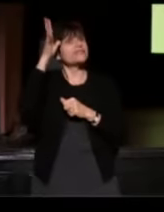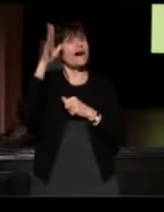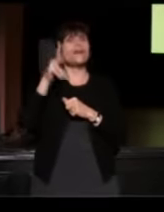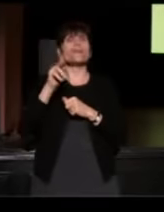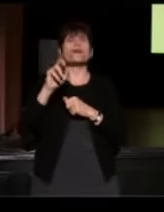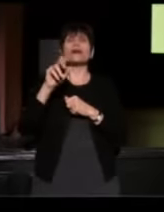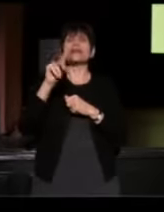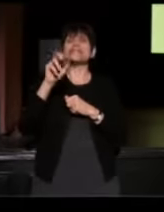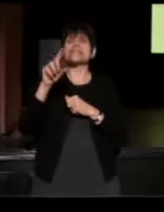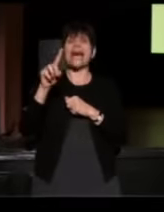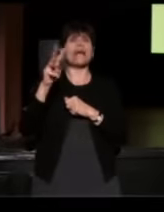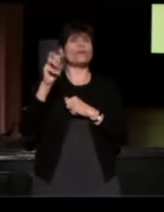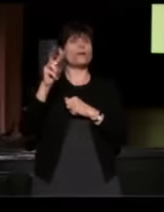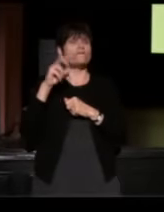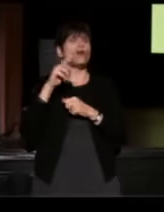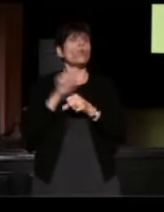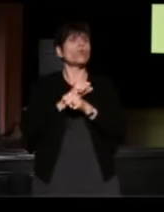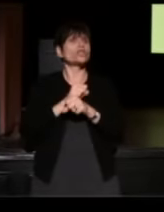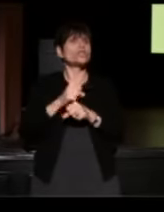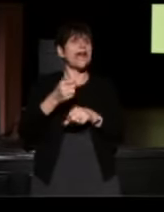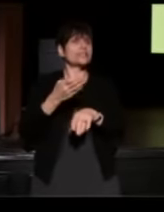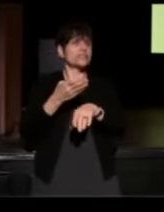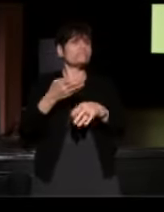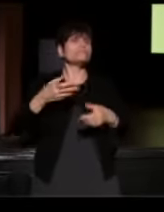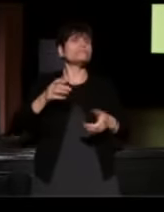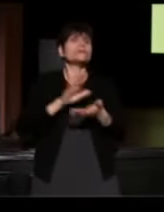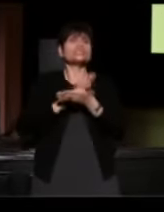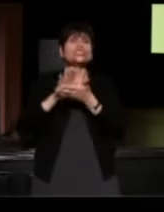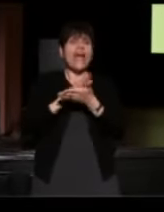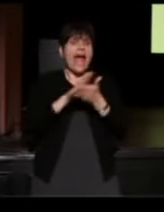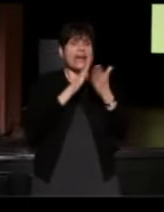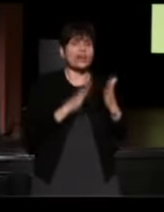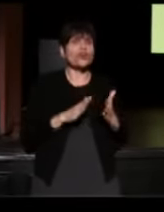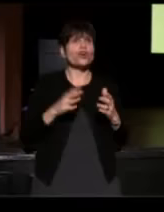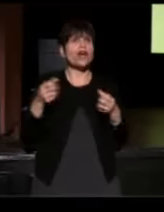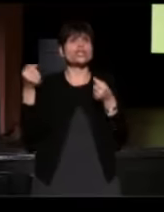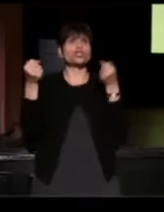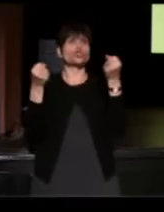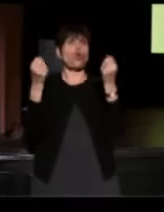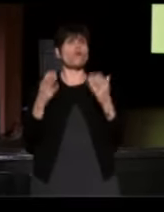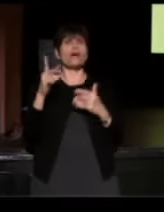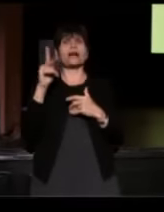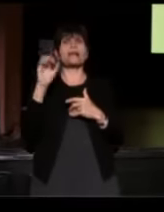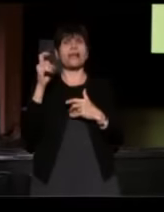Ted Weaver worked as a janitor, and a chauffeur in Knoxville Tennessee. And Lynn came to StoryCorps